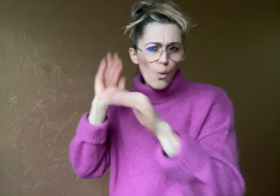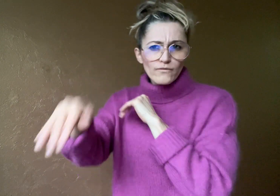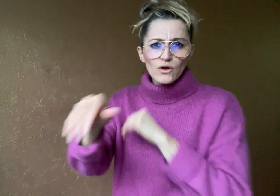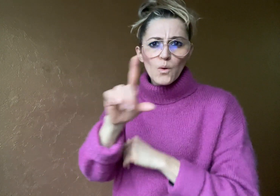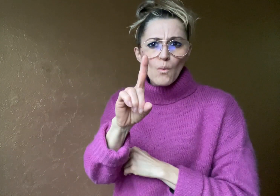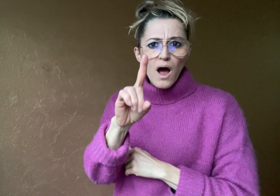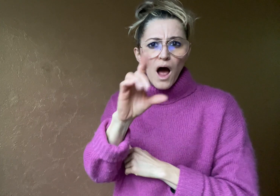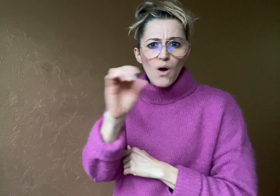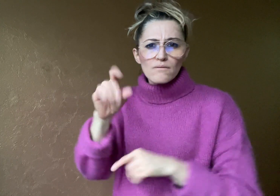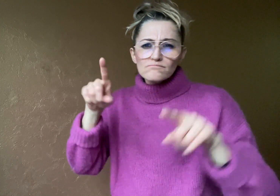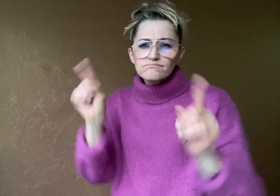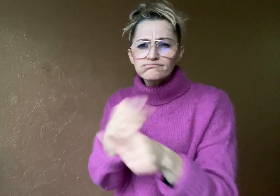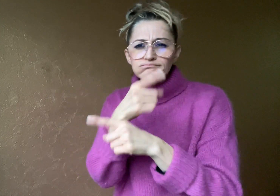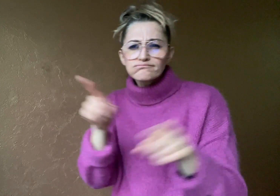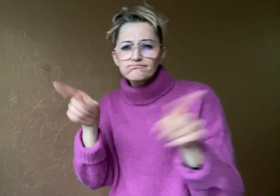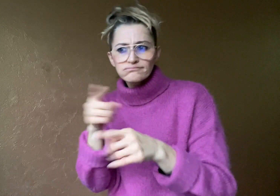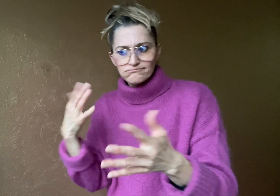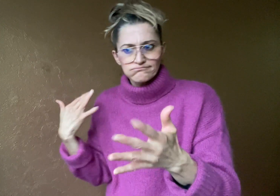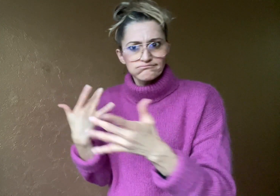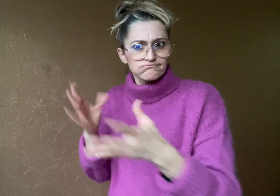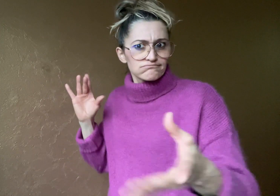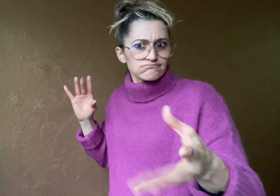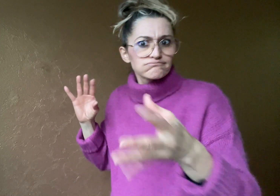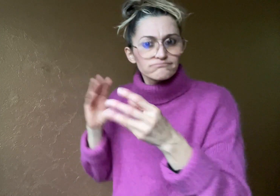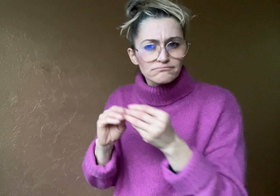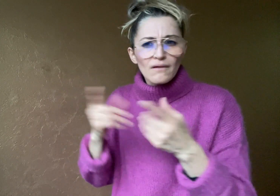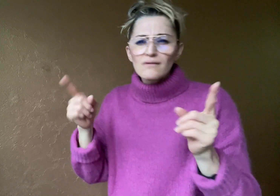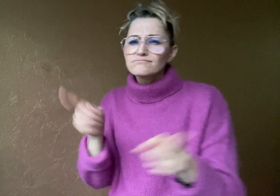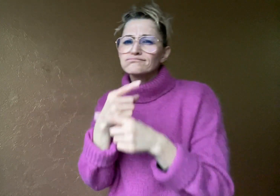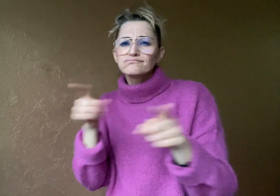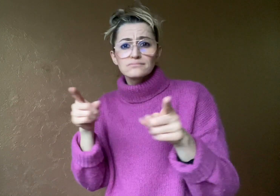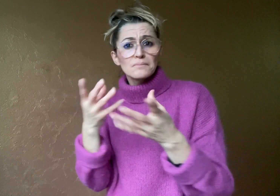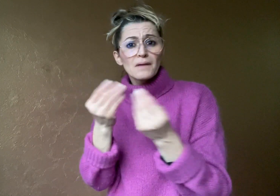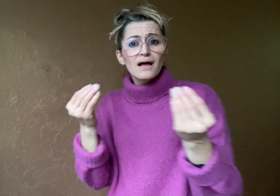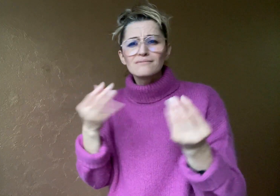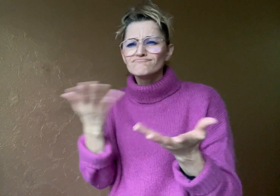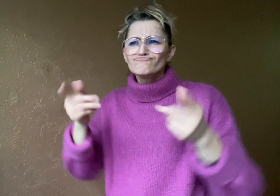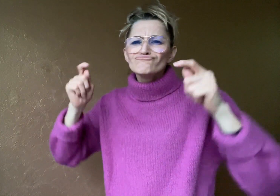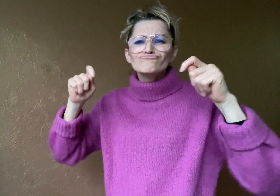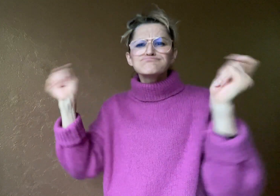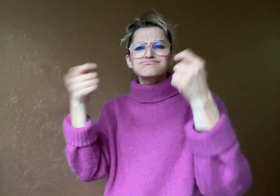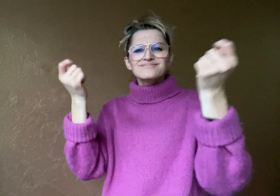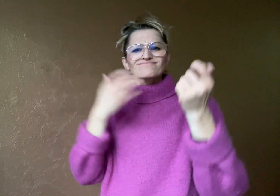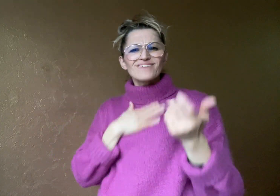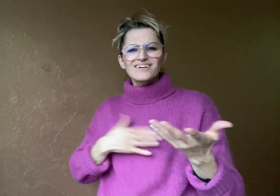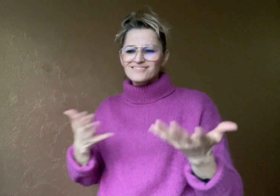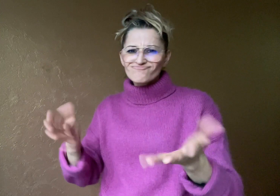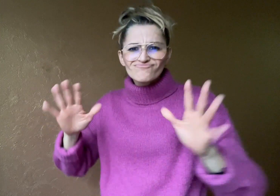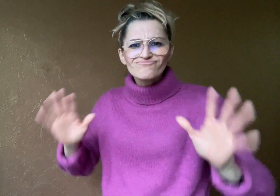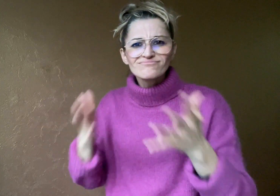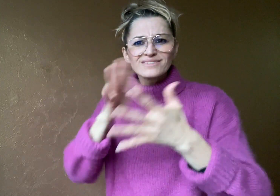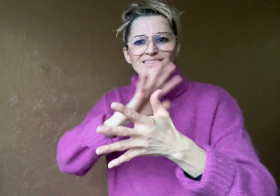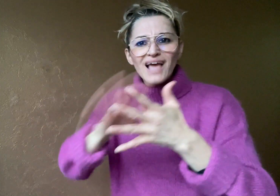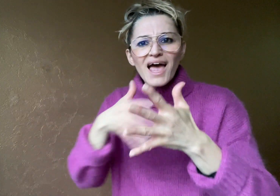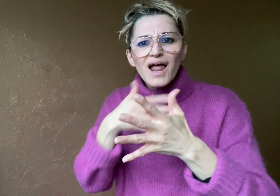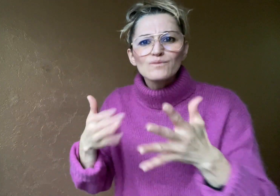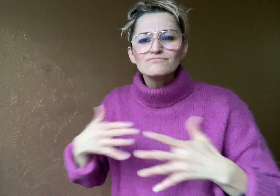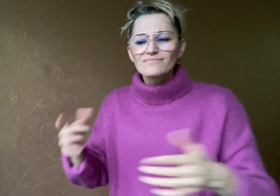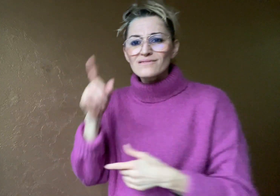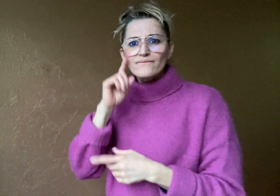many celebrating sign language, Deaf culture,